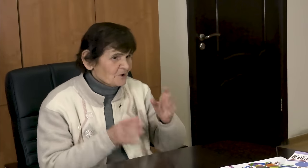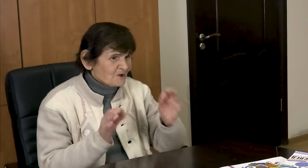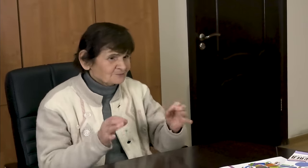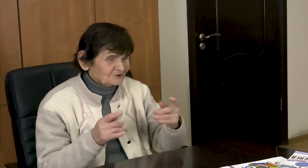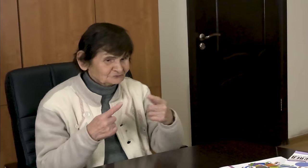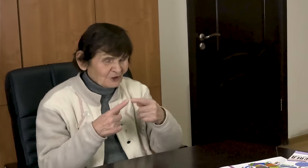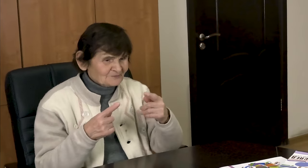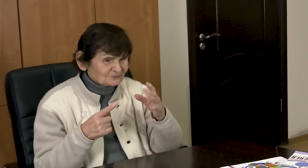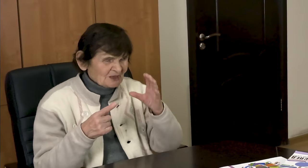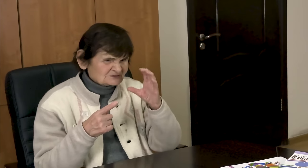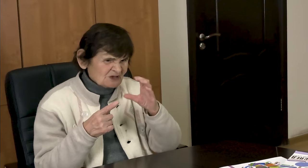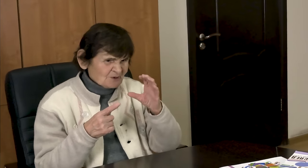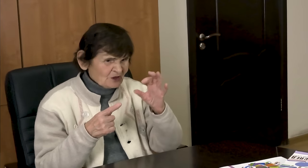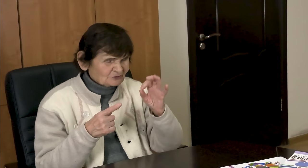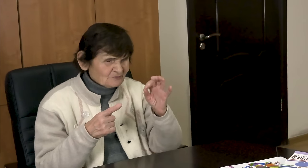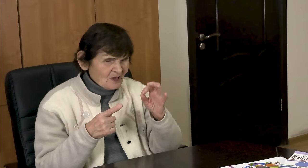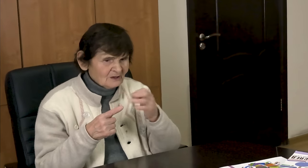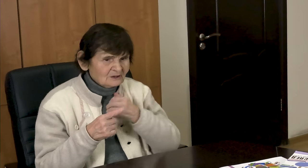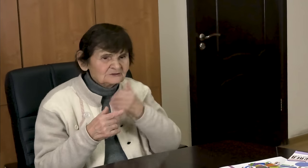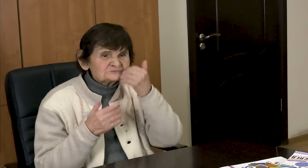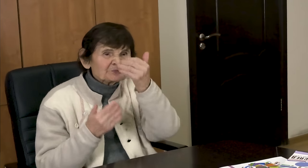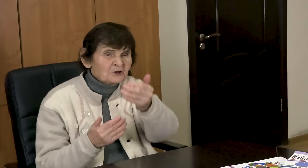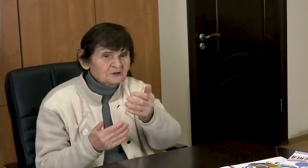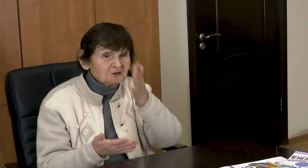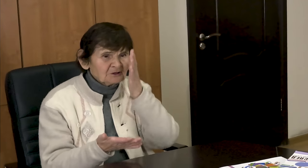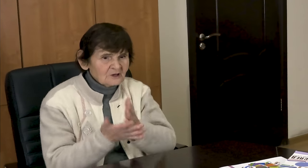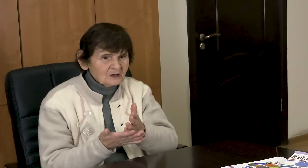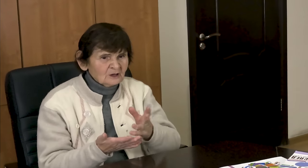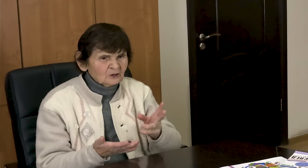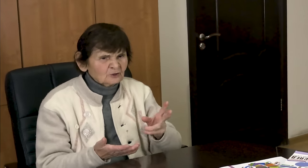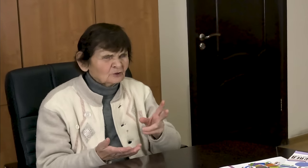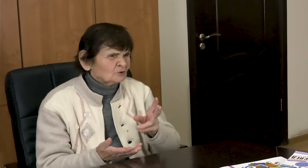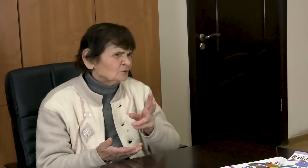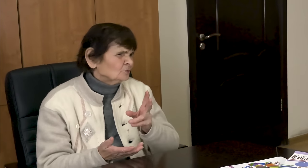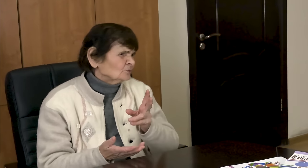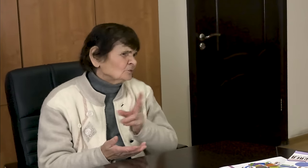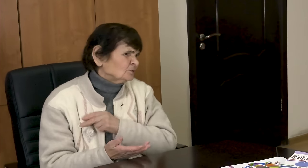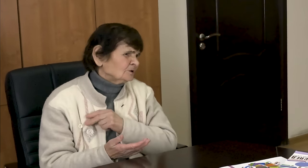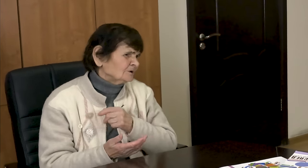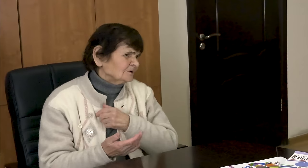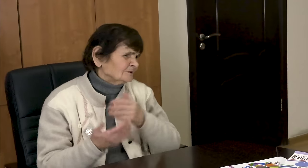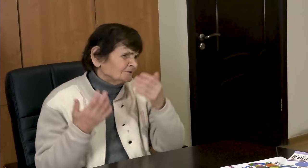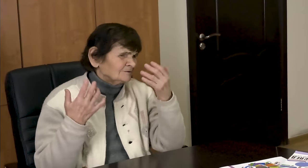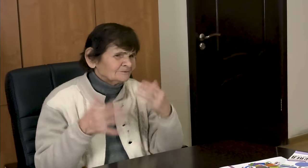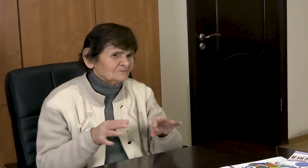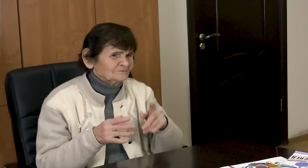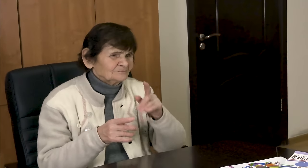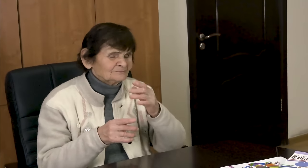They appeared in September–October.